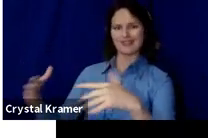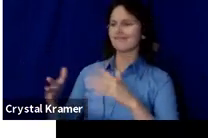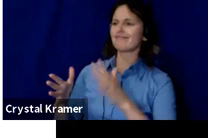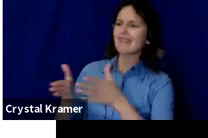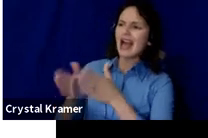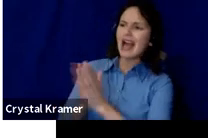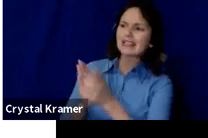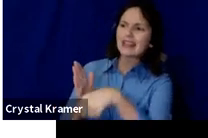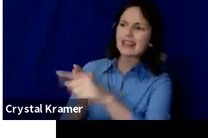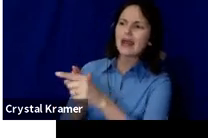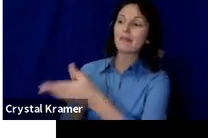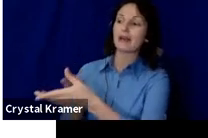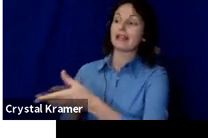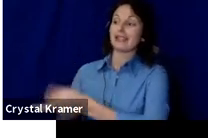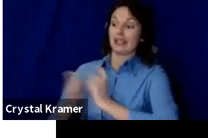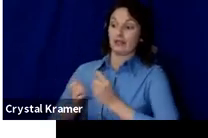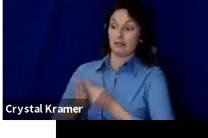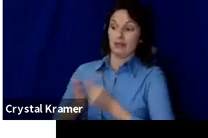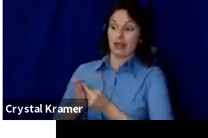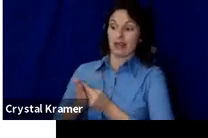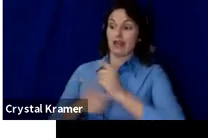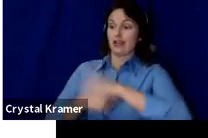the work that you're doing and they can get goods or services in return.